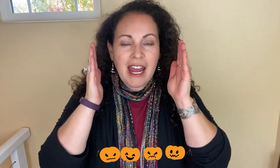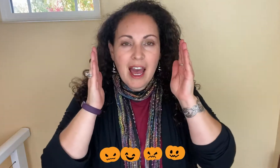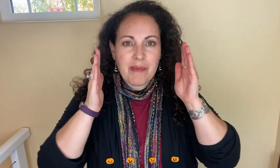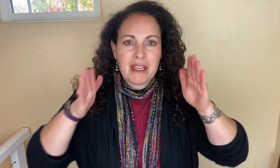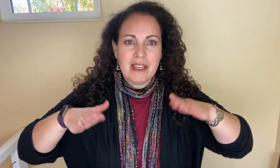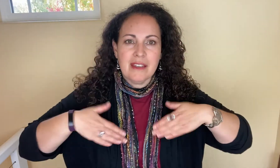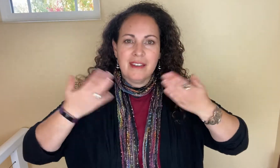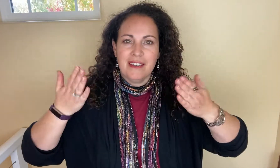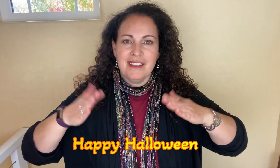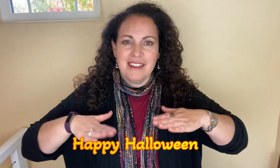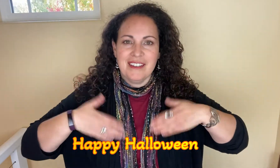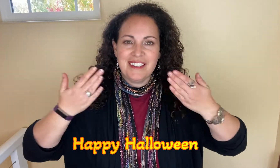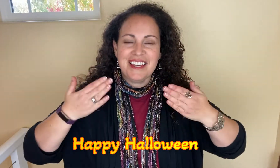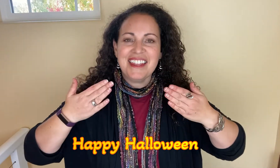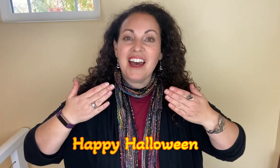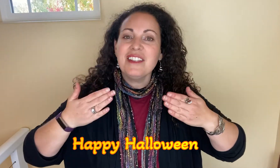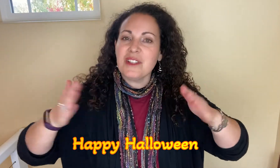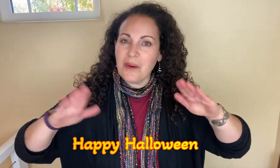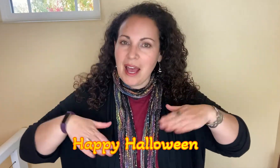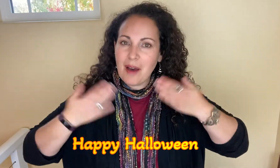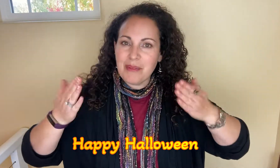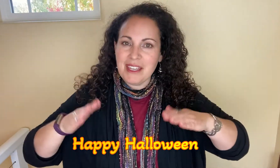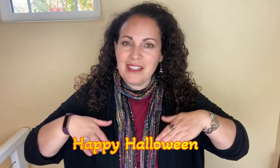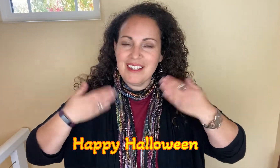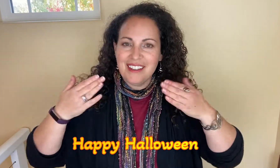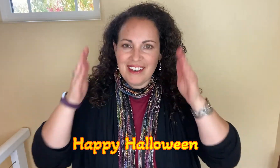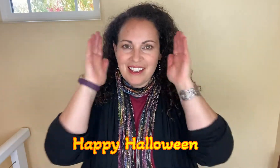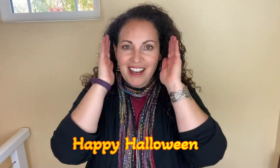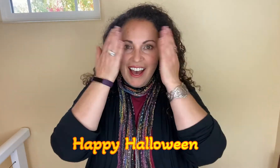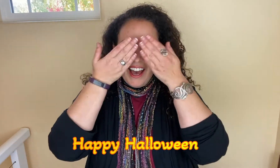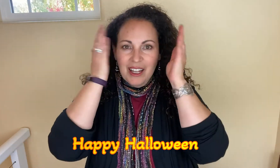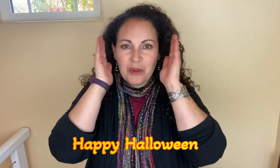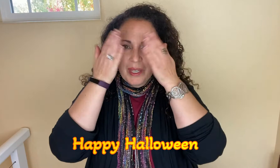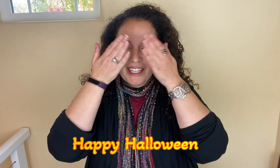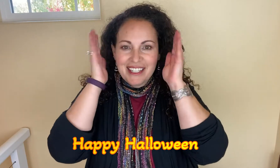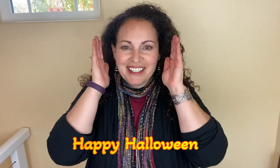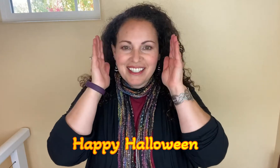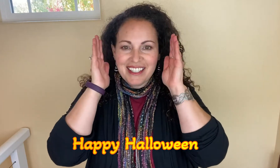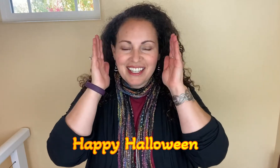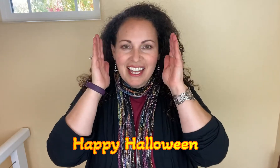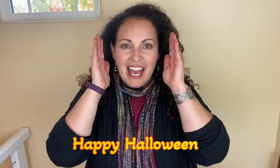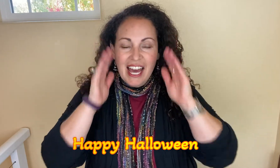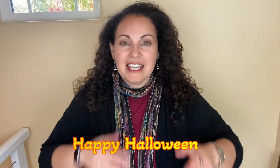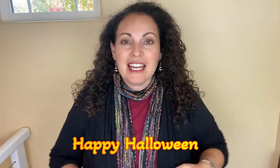And HAPPY just like that so HAPPY HALLOWEEN.